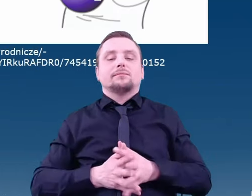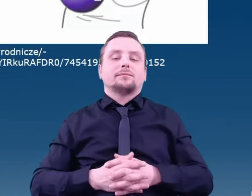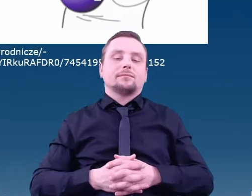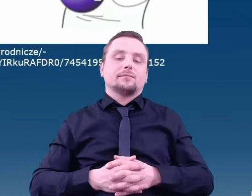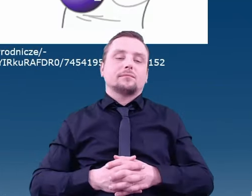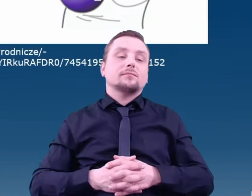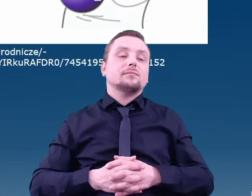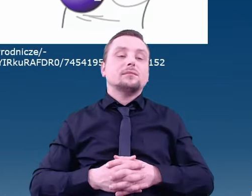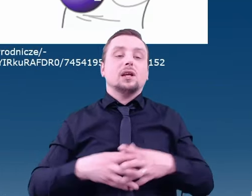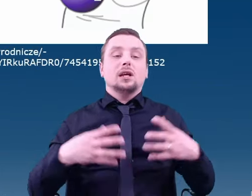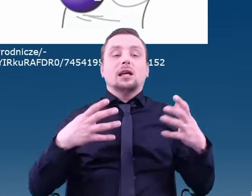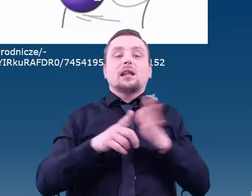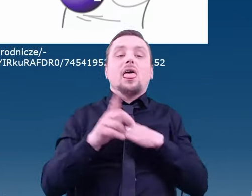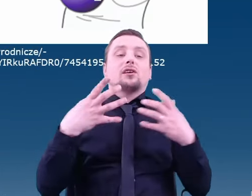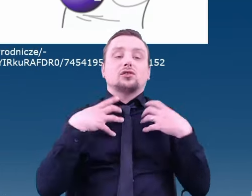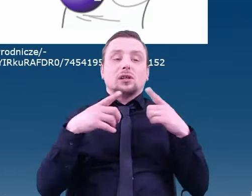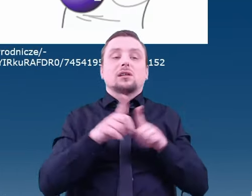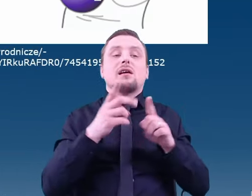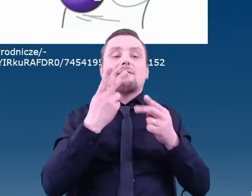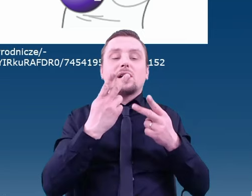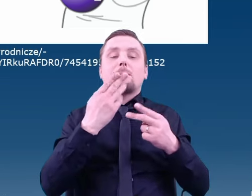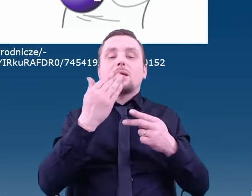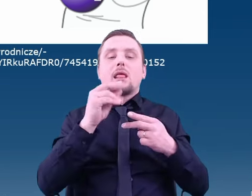The second example, we are reaching out very far this time: